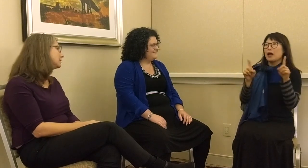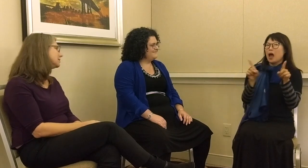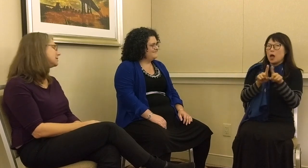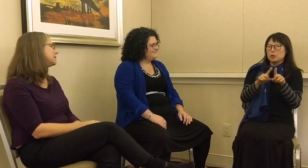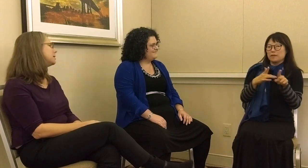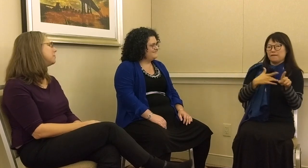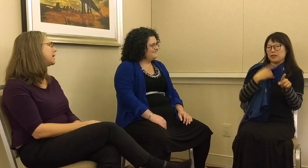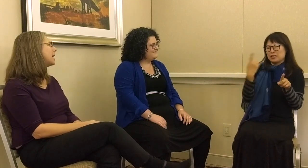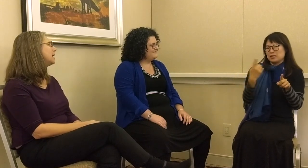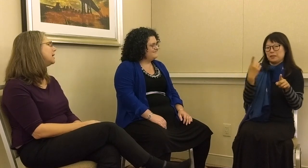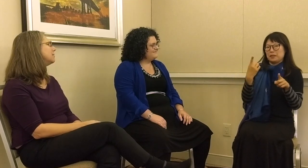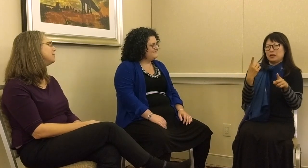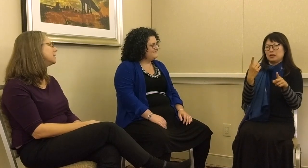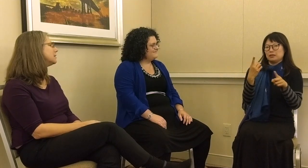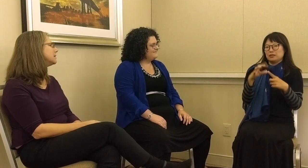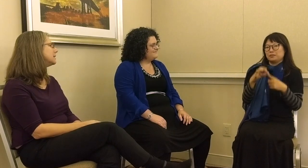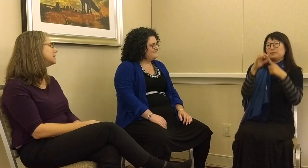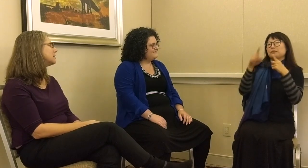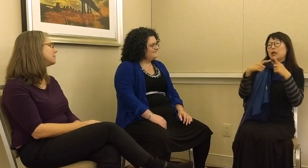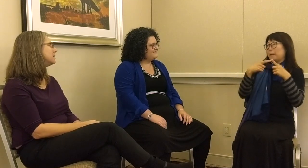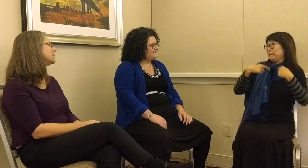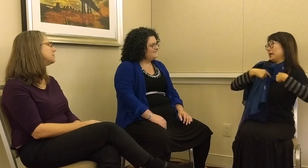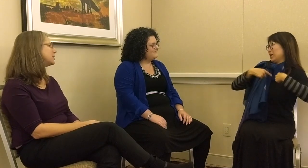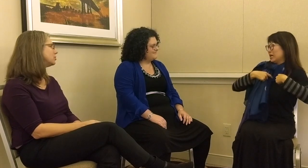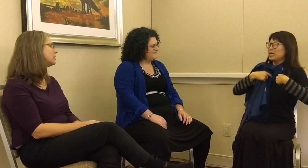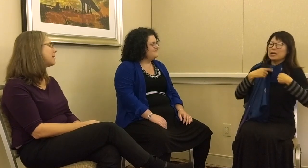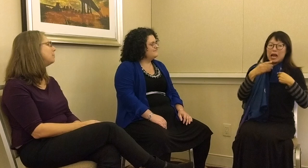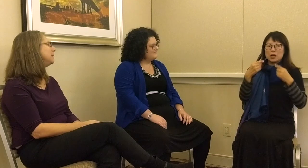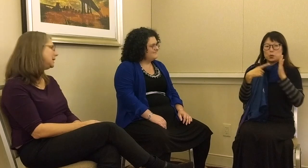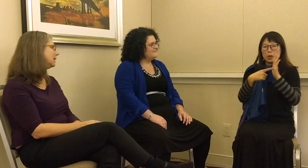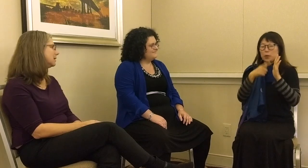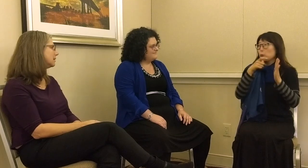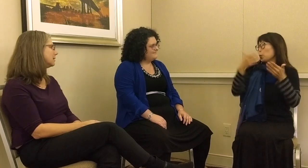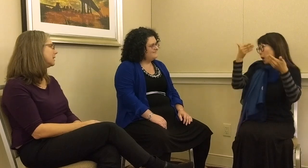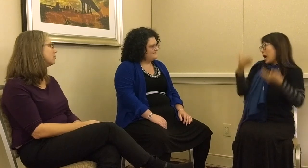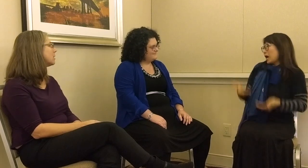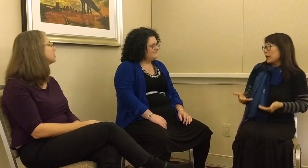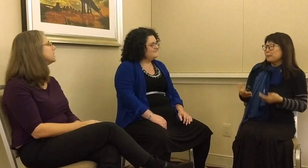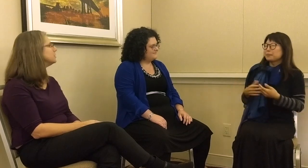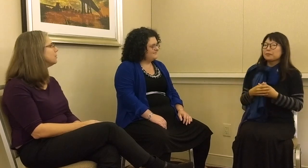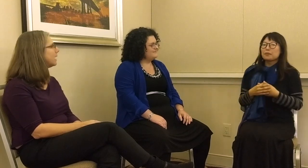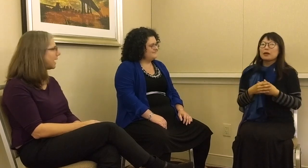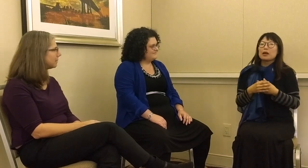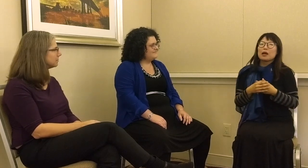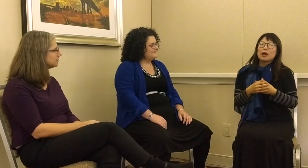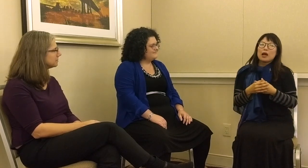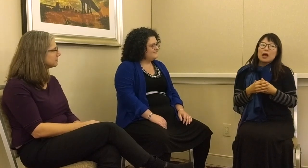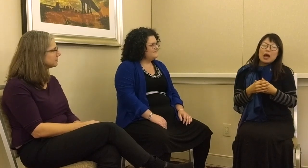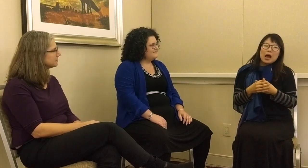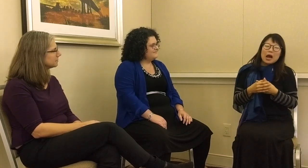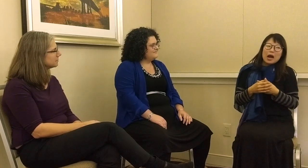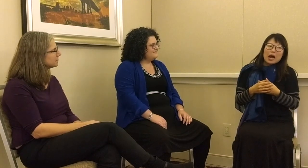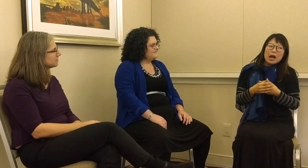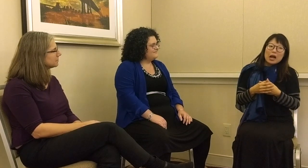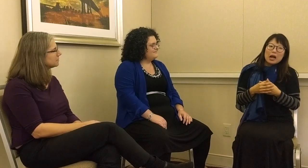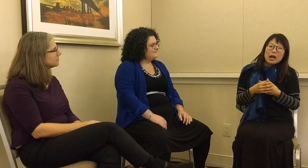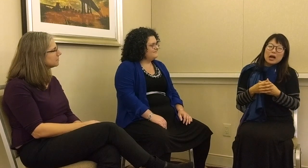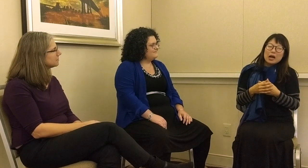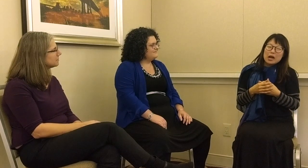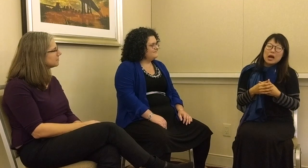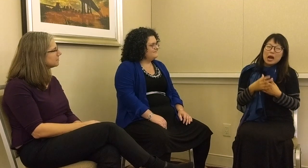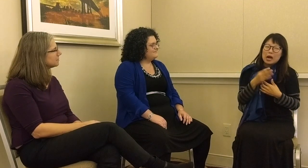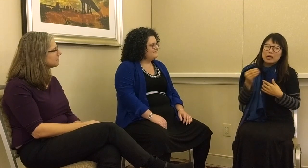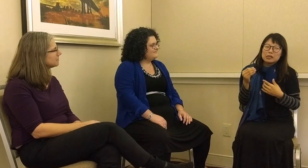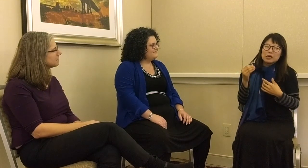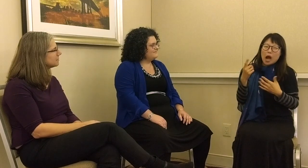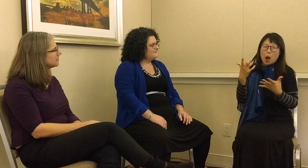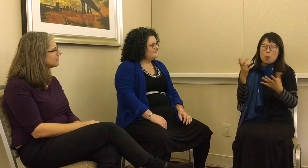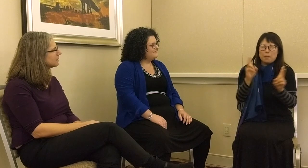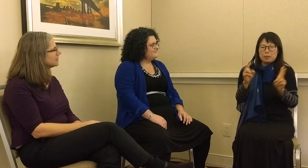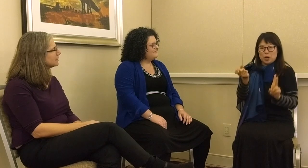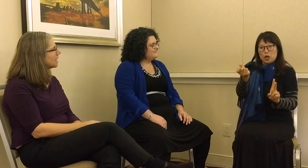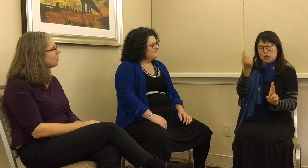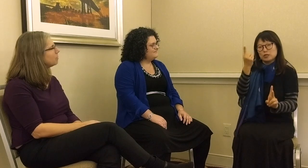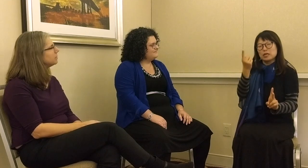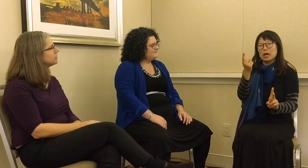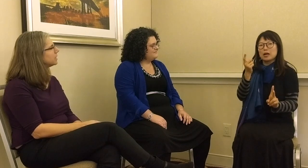fun, but I feel that it’s something special about me. It represents who I am. I want people